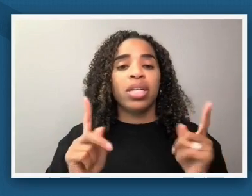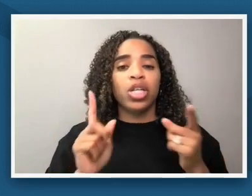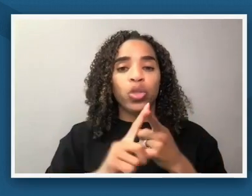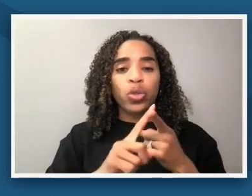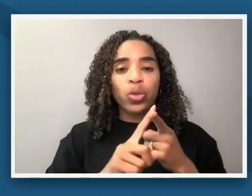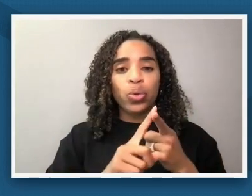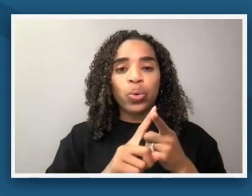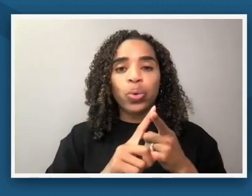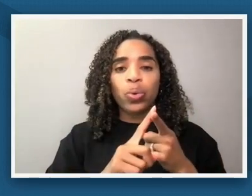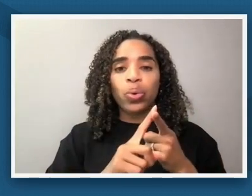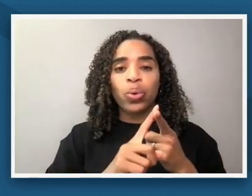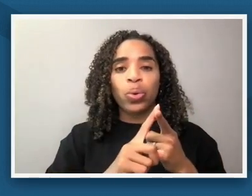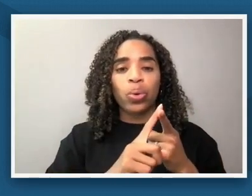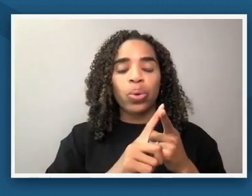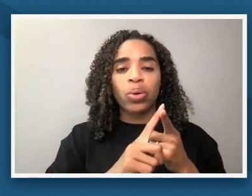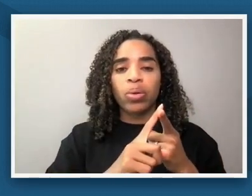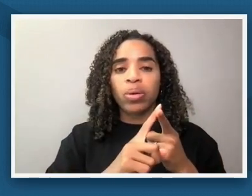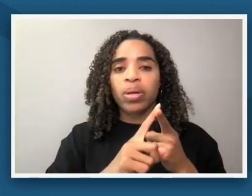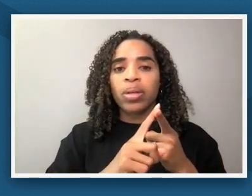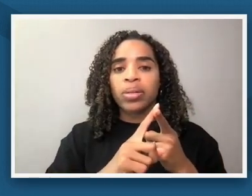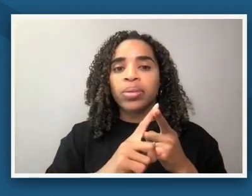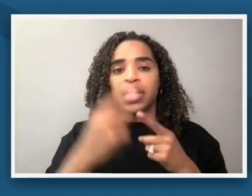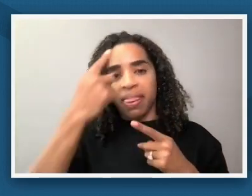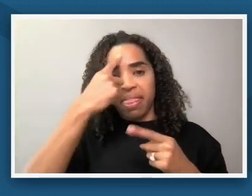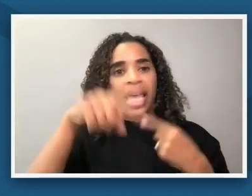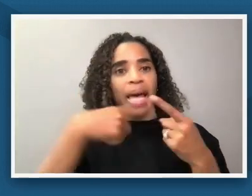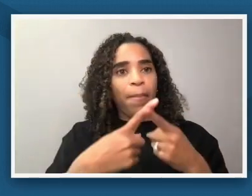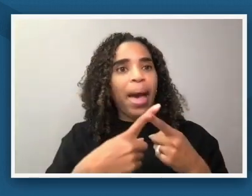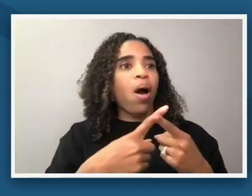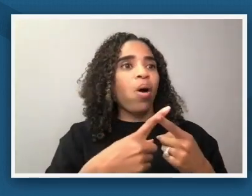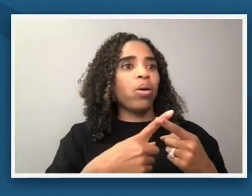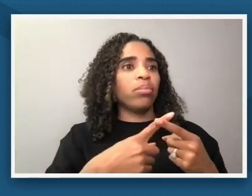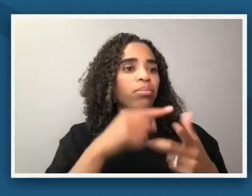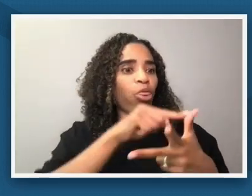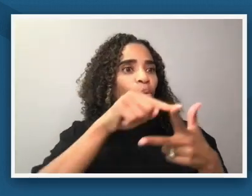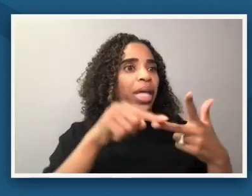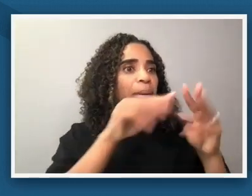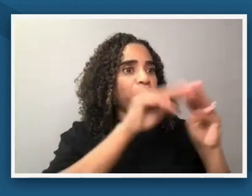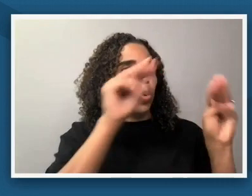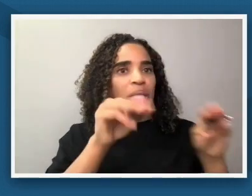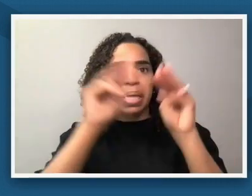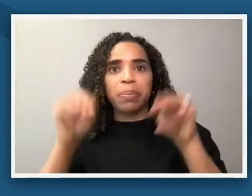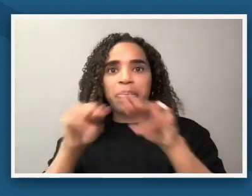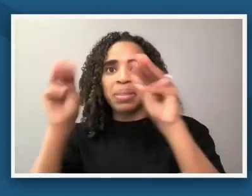collections our three collective museums